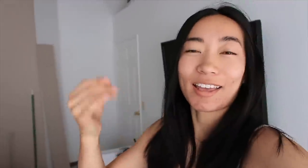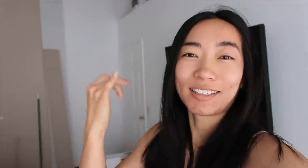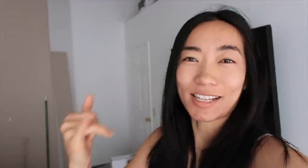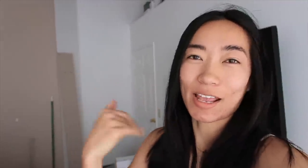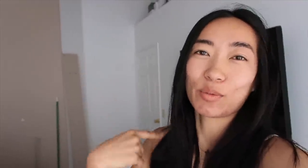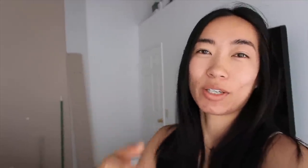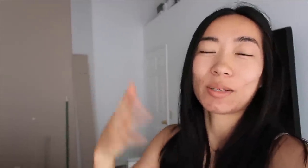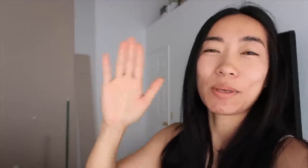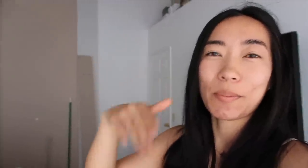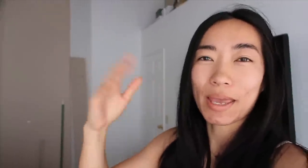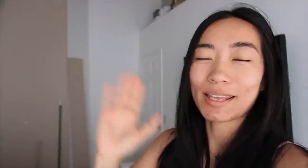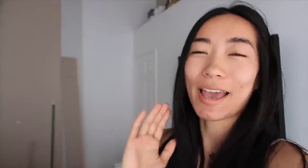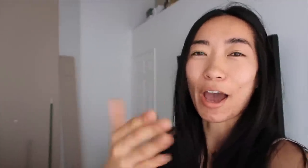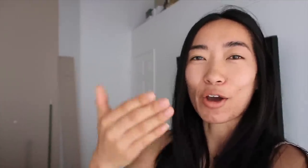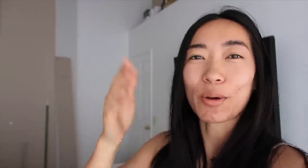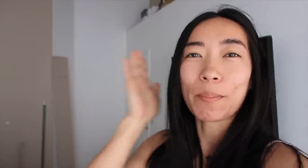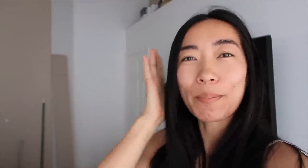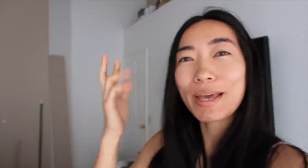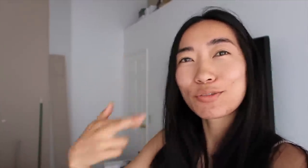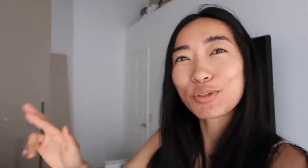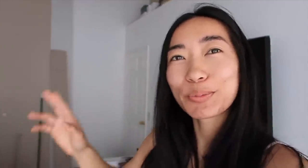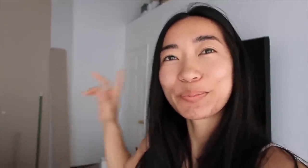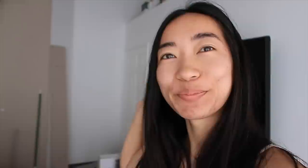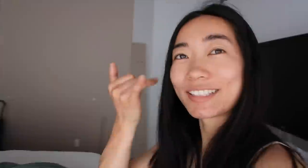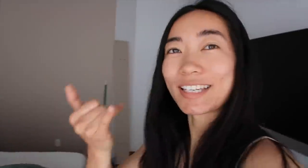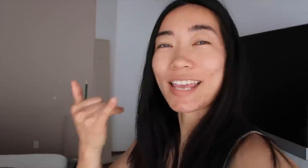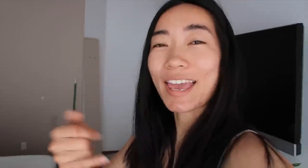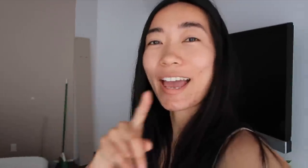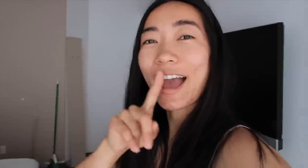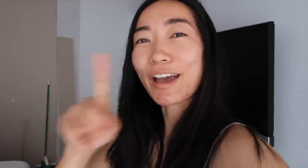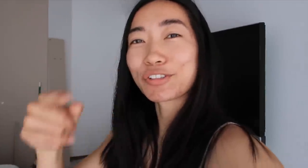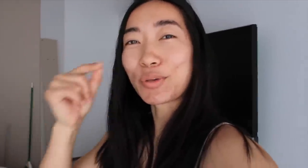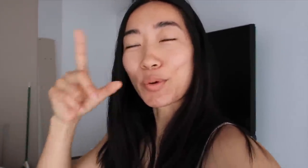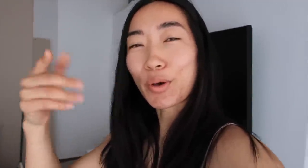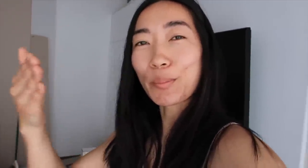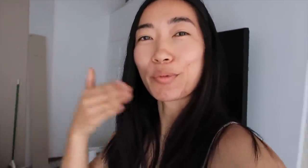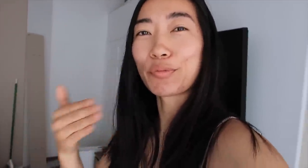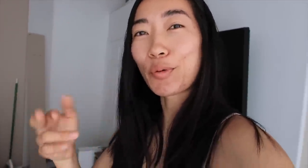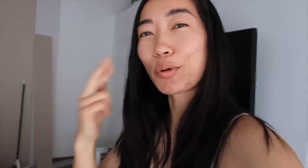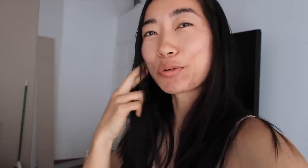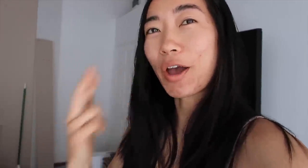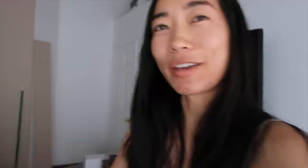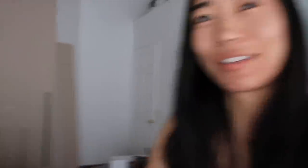And today we are gonna be painting our bedroom. Today I actually woke up before Ryan!